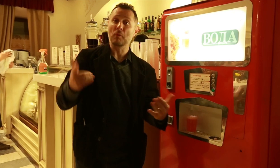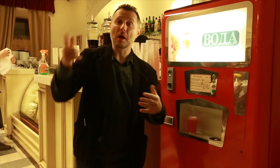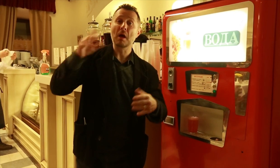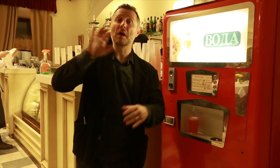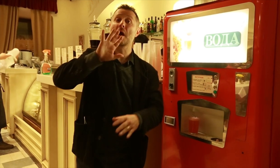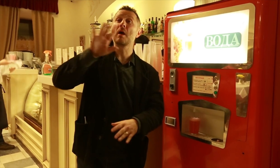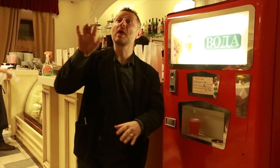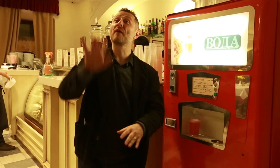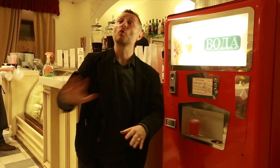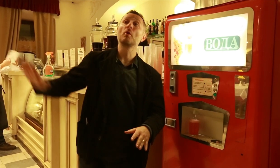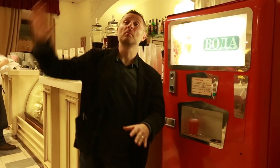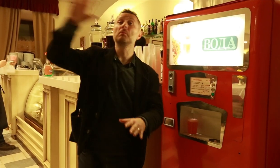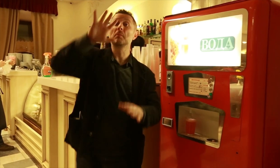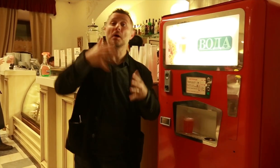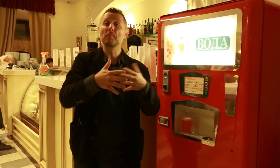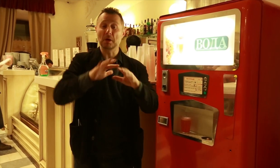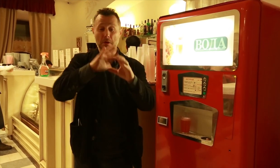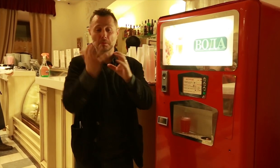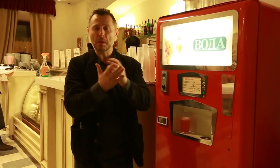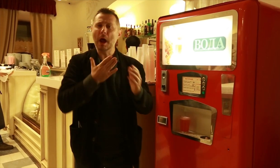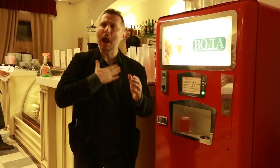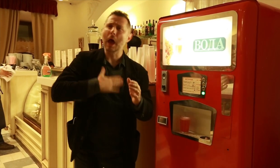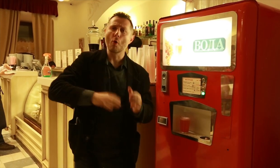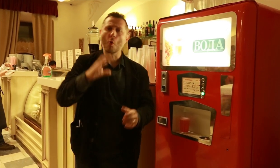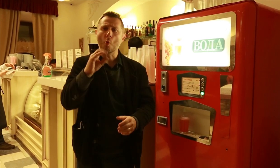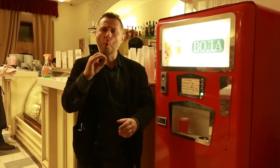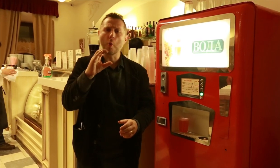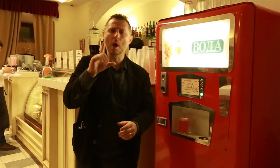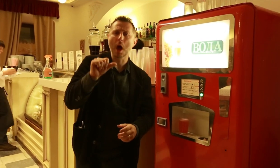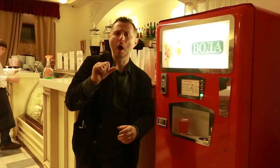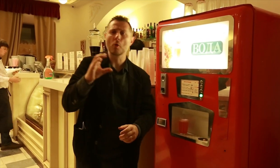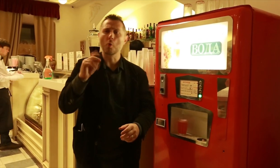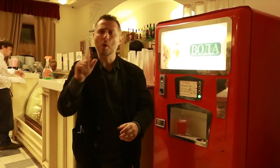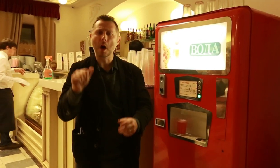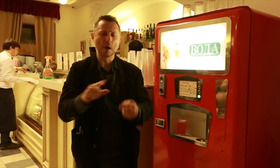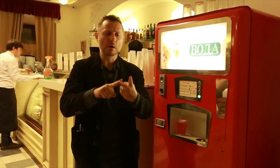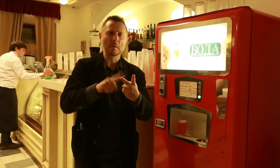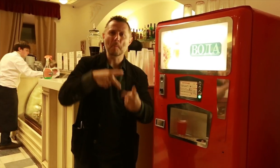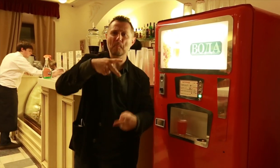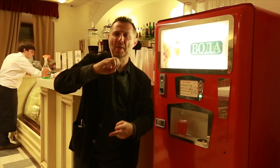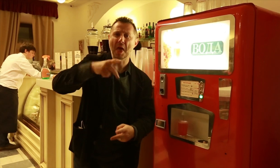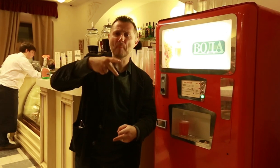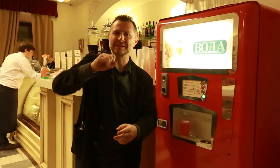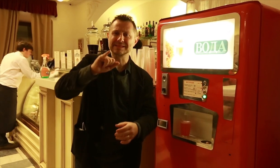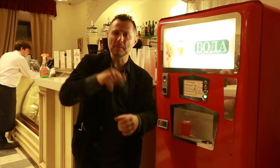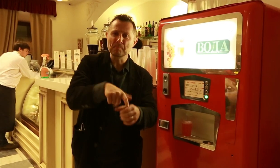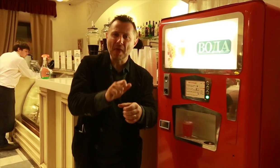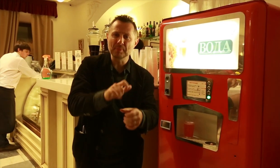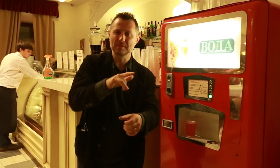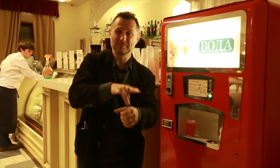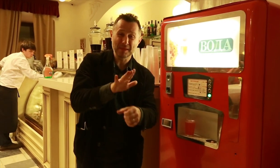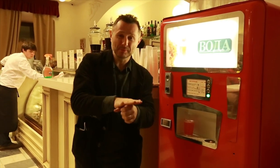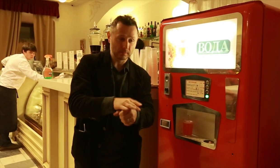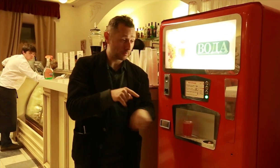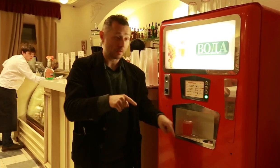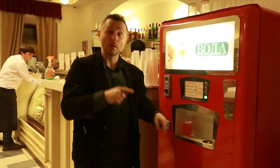fountains will have Coca-Cola, Pepsi and other brands. In Soviet times, there would be a line